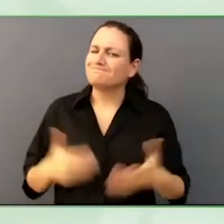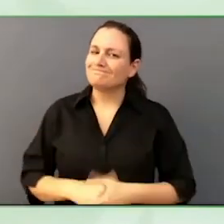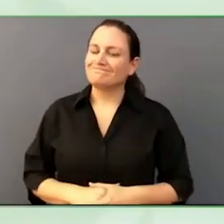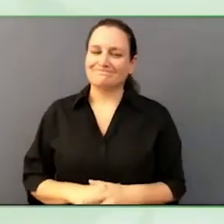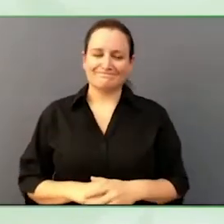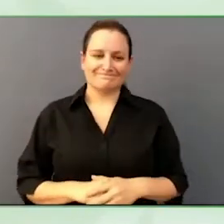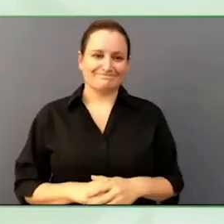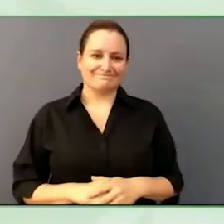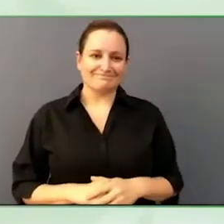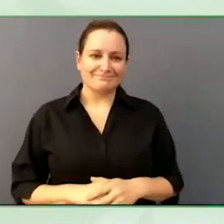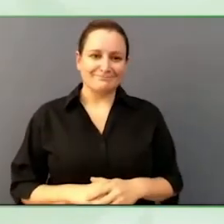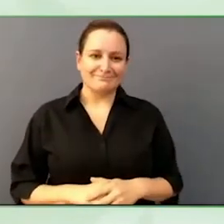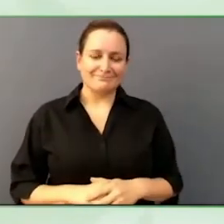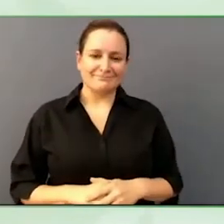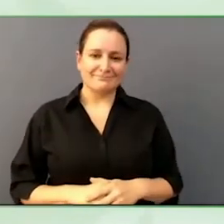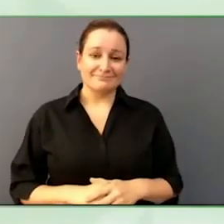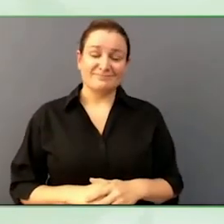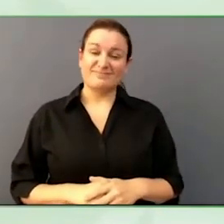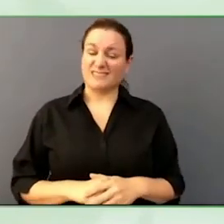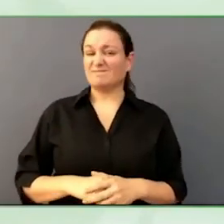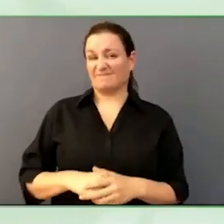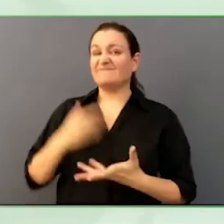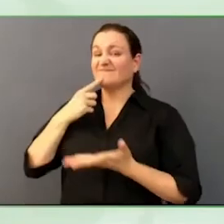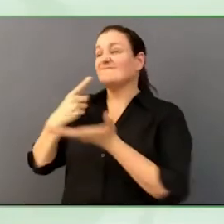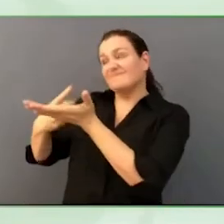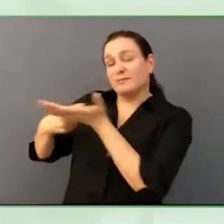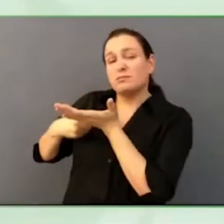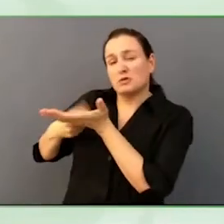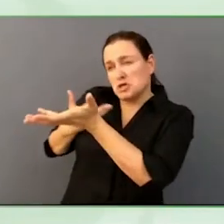lead to discussions which would require an immediate follow-up.